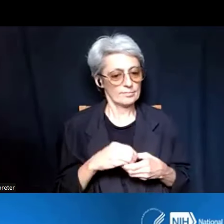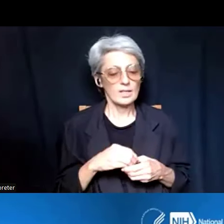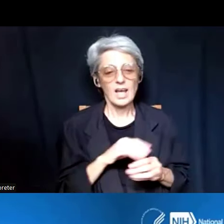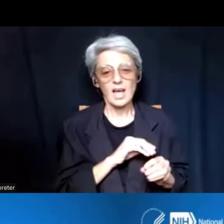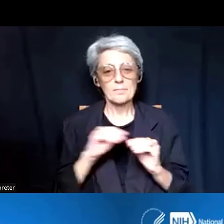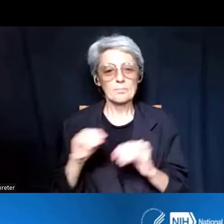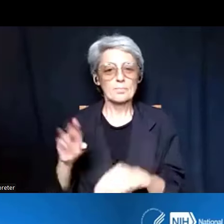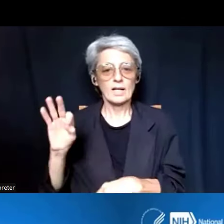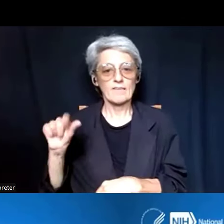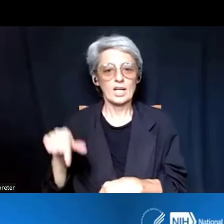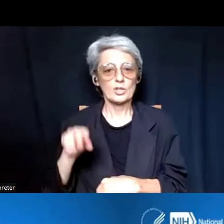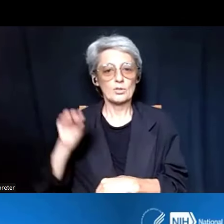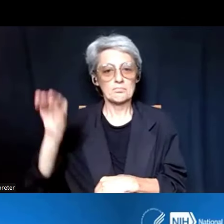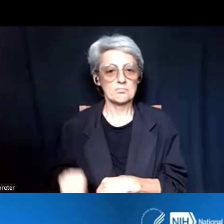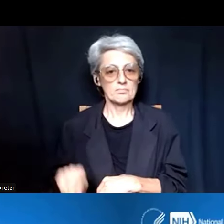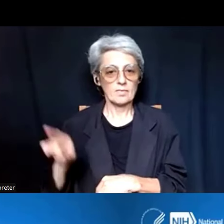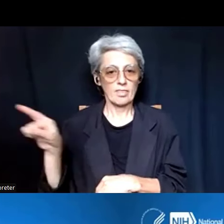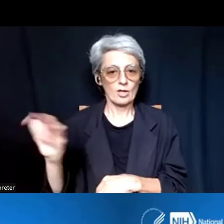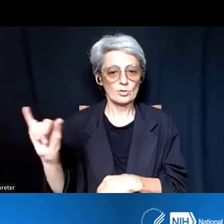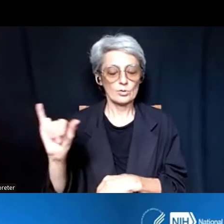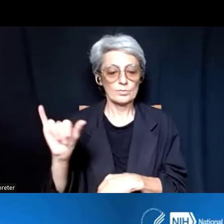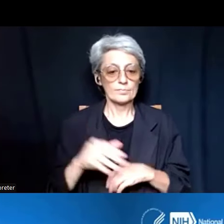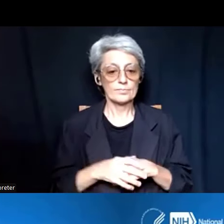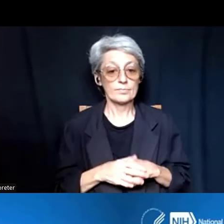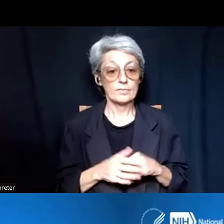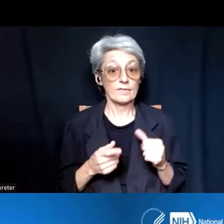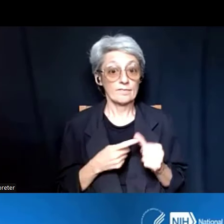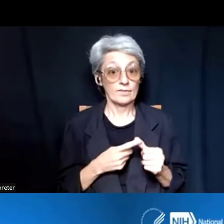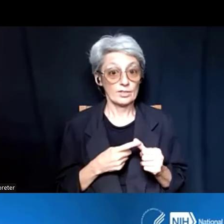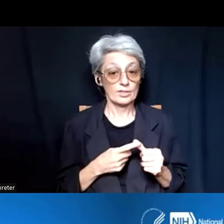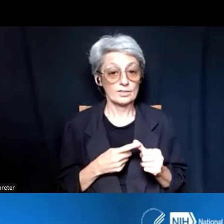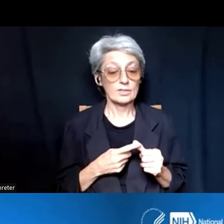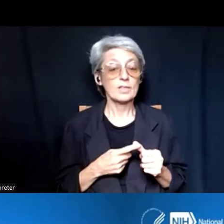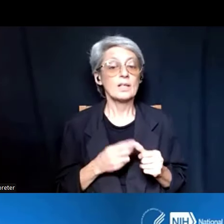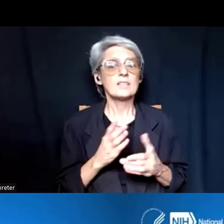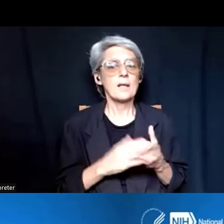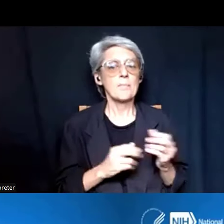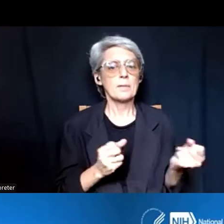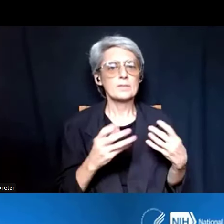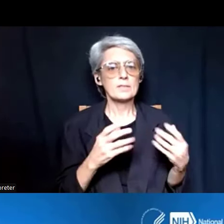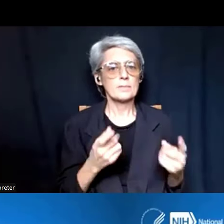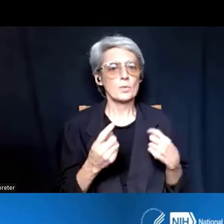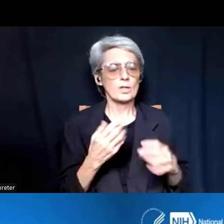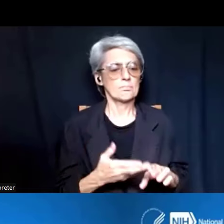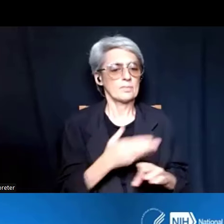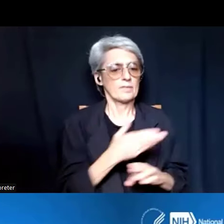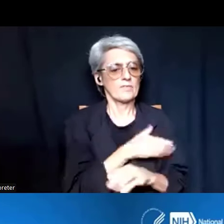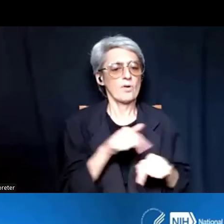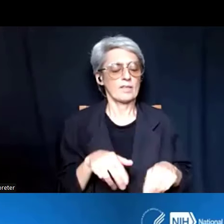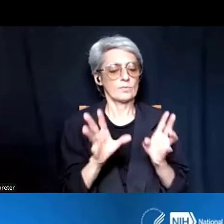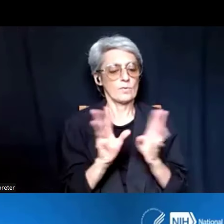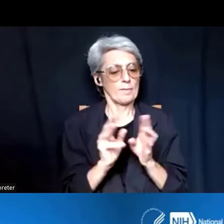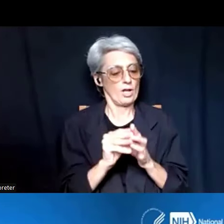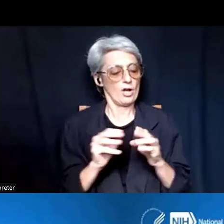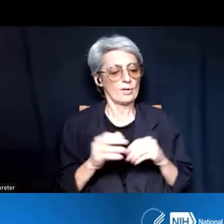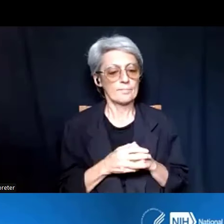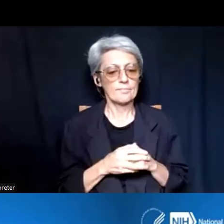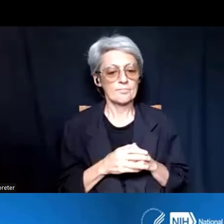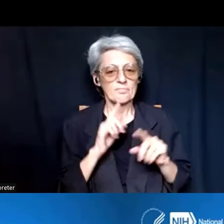What we're going to start with first are the questions that were previously submitted. So, i also thank you, Anastasiya Hardison,